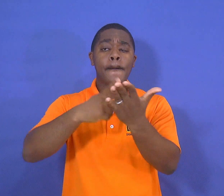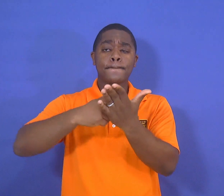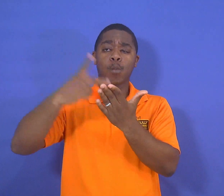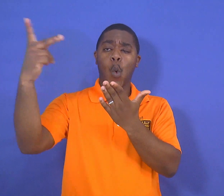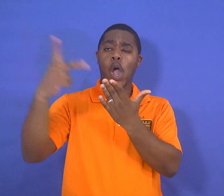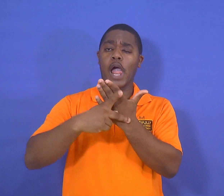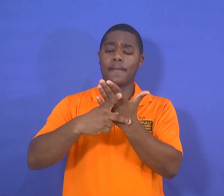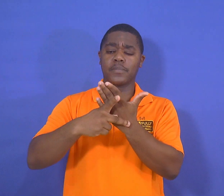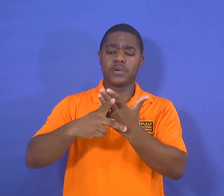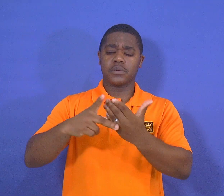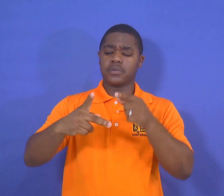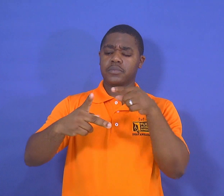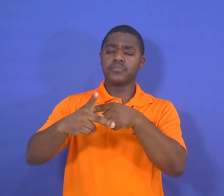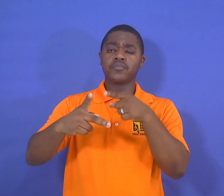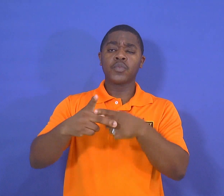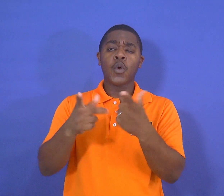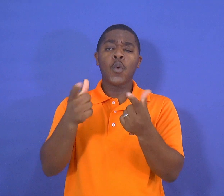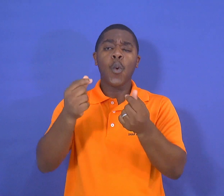I'm going to explain more about the program